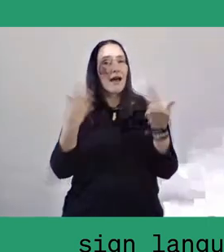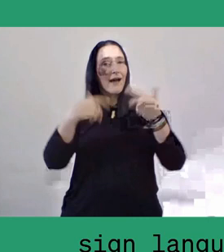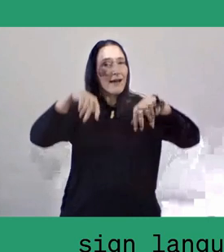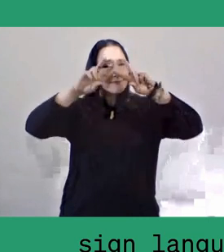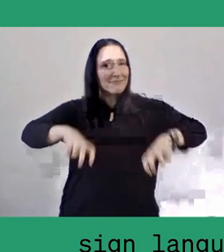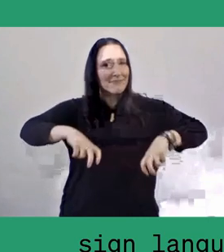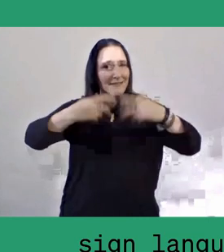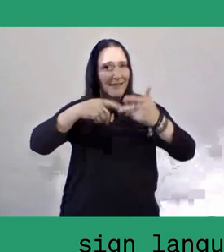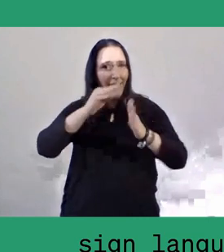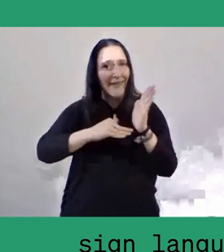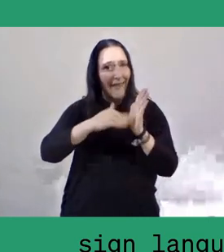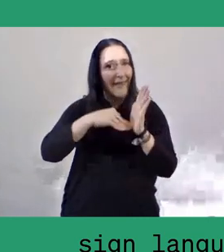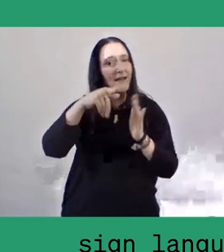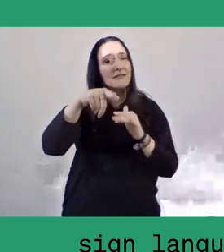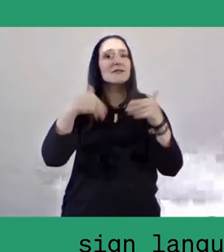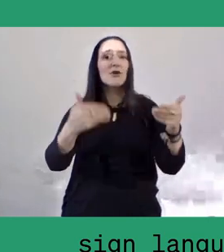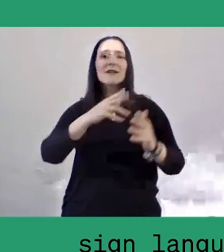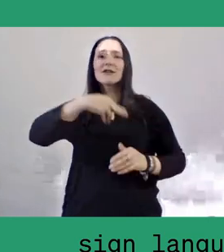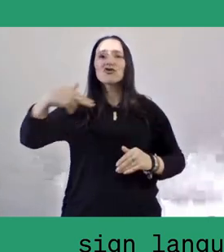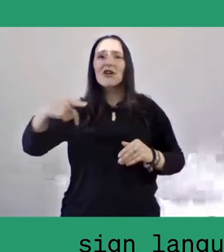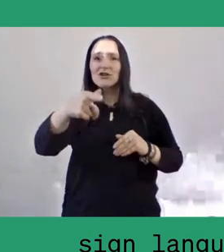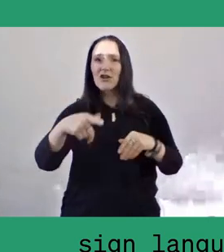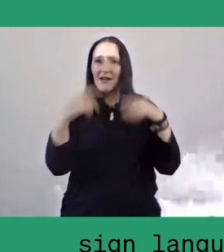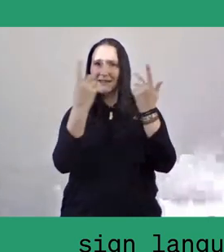in the Faculty of Humanities at the University of Indonesia